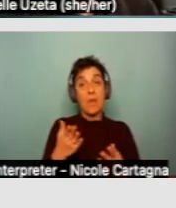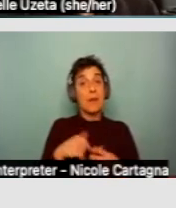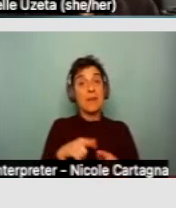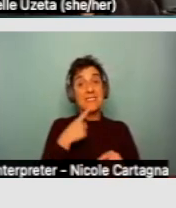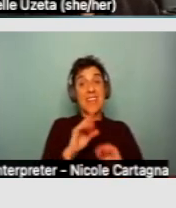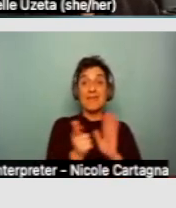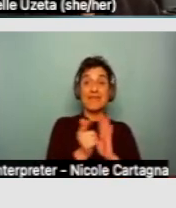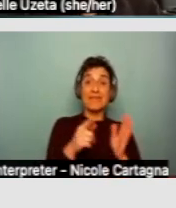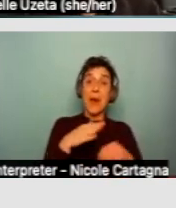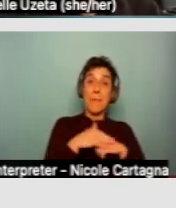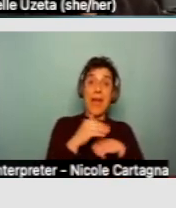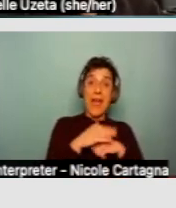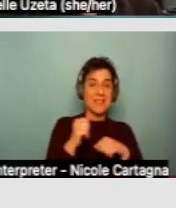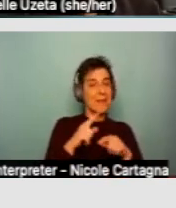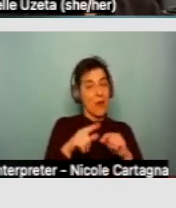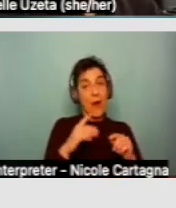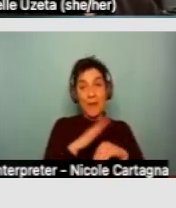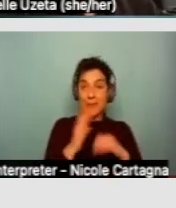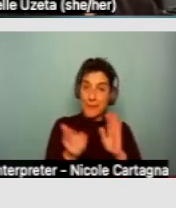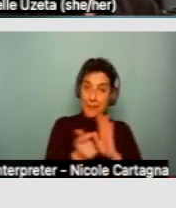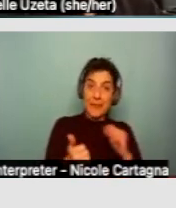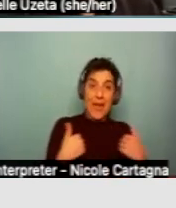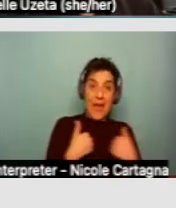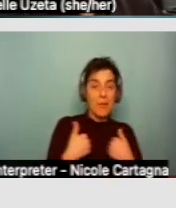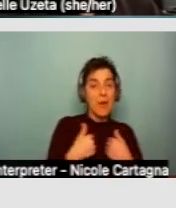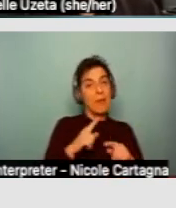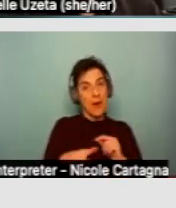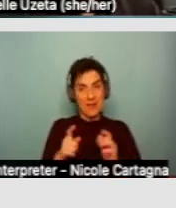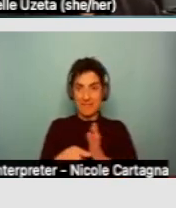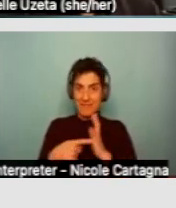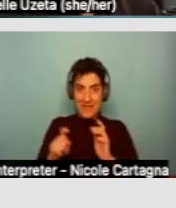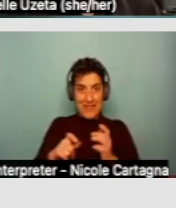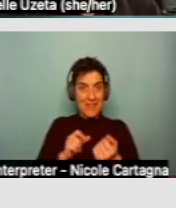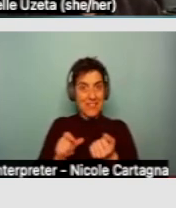There's really no limit on accommodations that can be provided; they just have to be